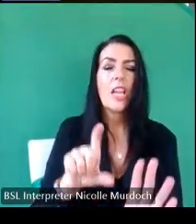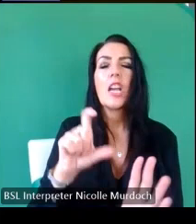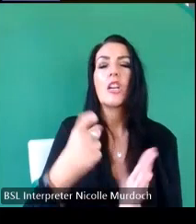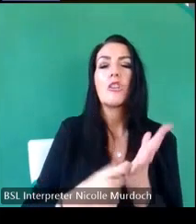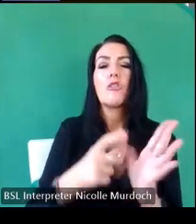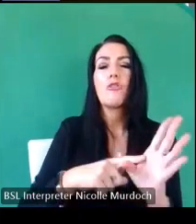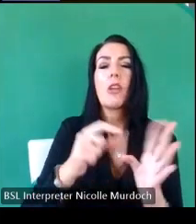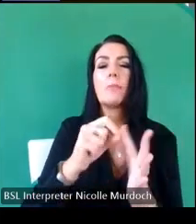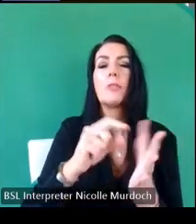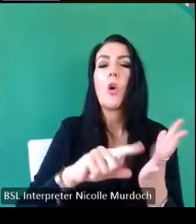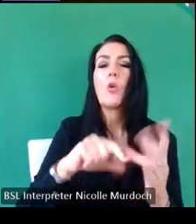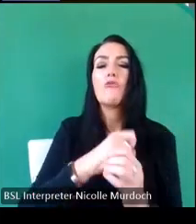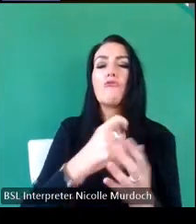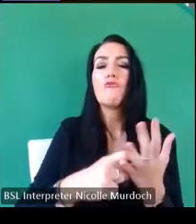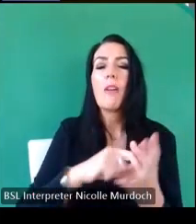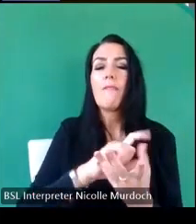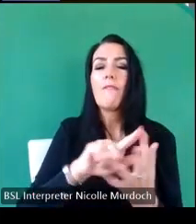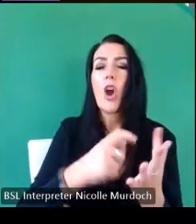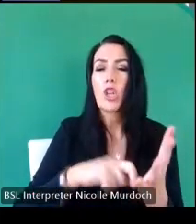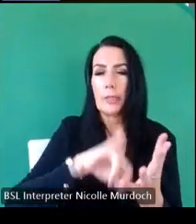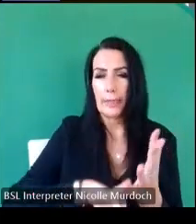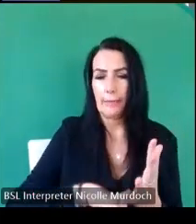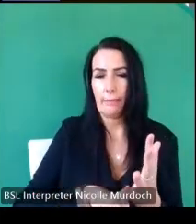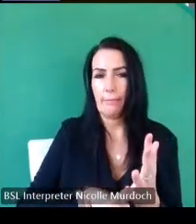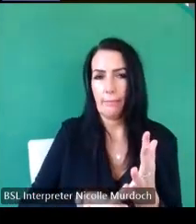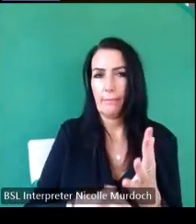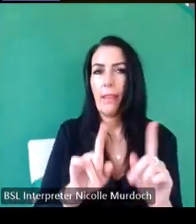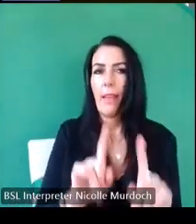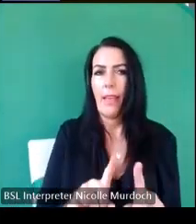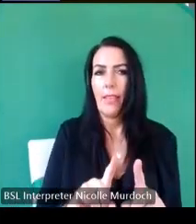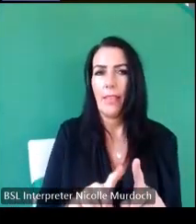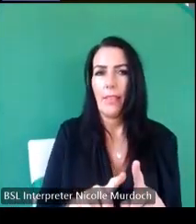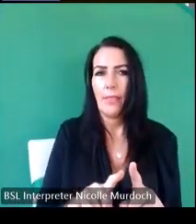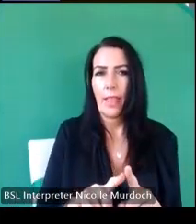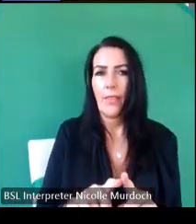by cryptographers benchmarks that's the horizontal line with the arrow underneath